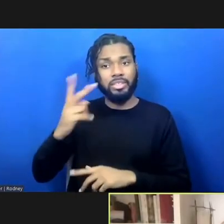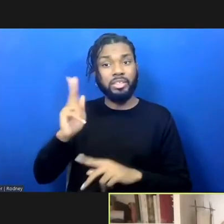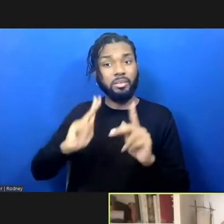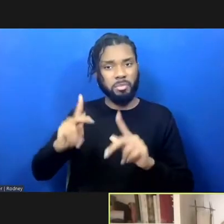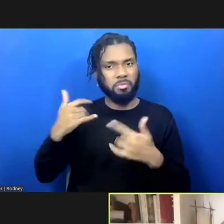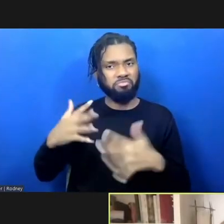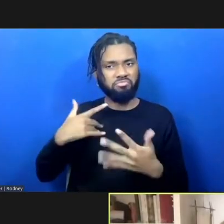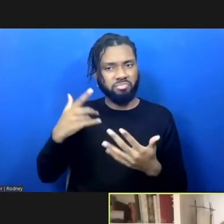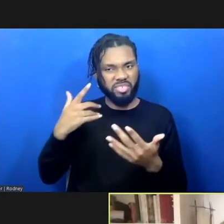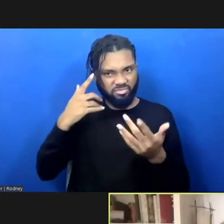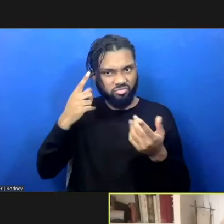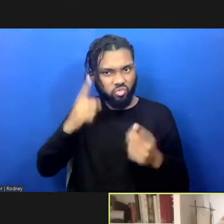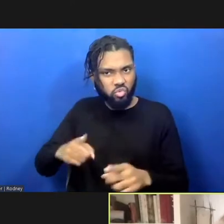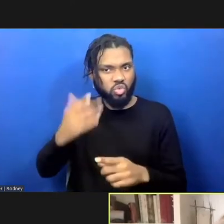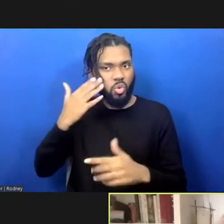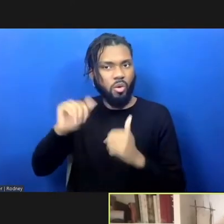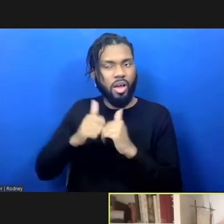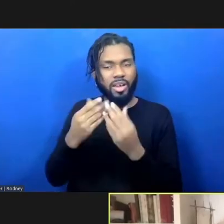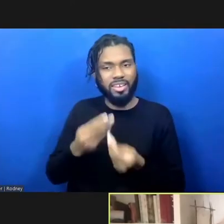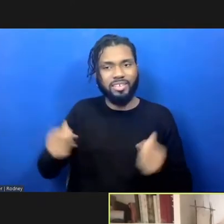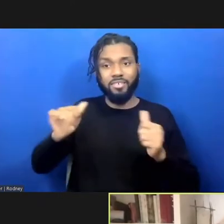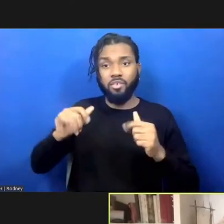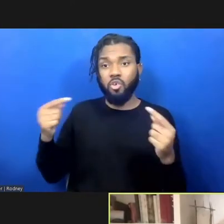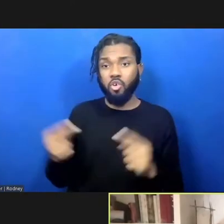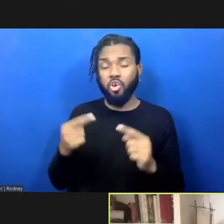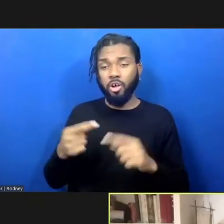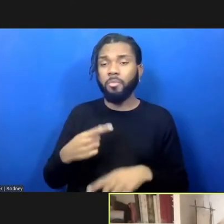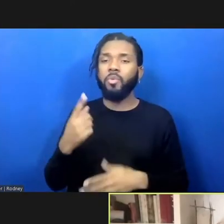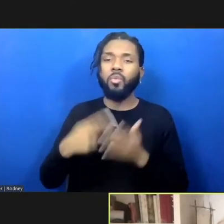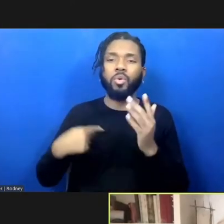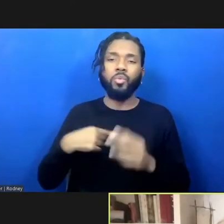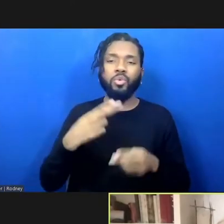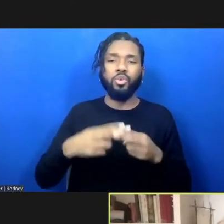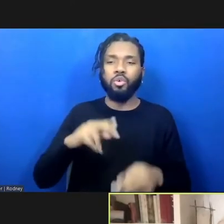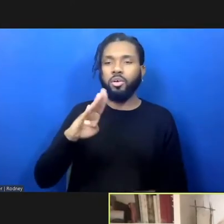And some of what we call plain folk, from where I grew up in rural